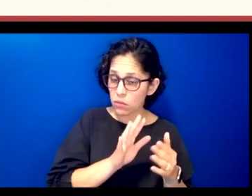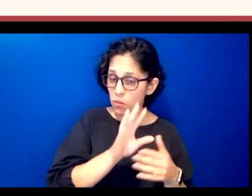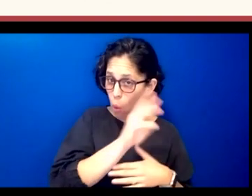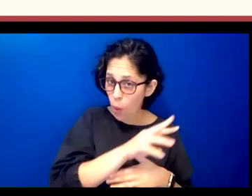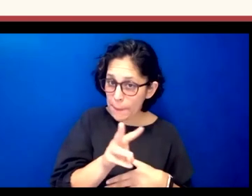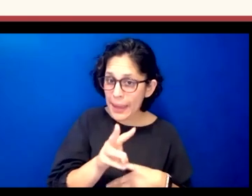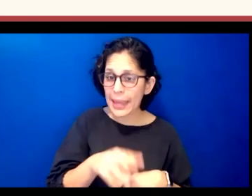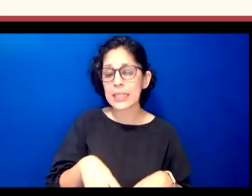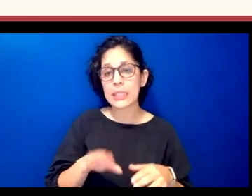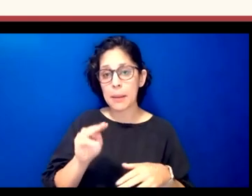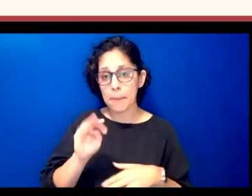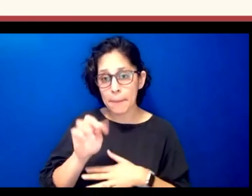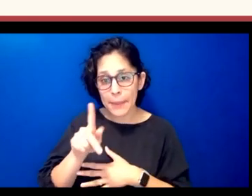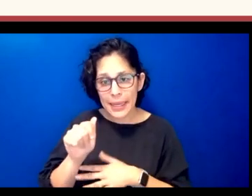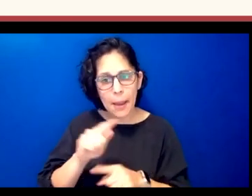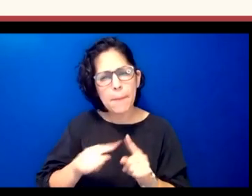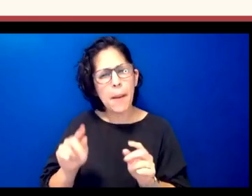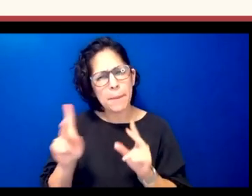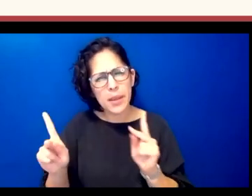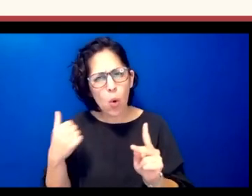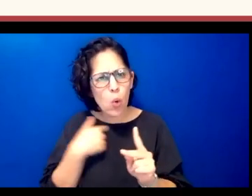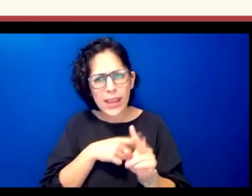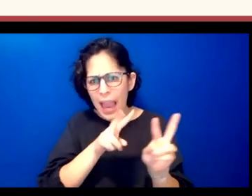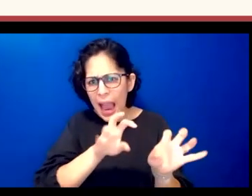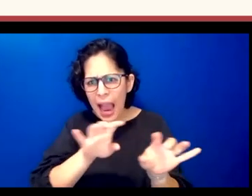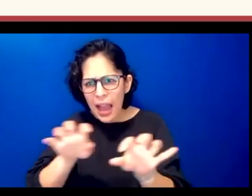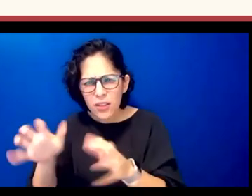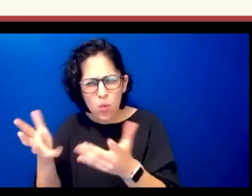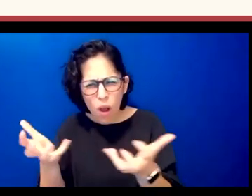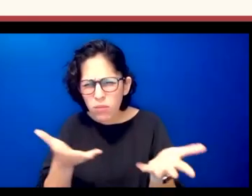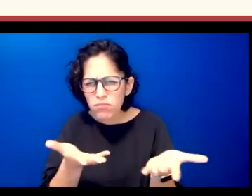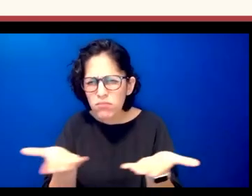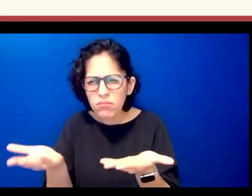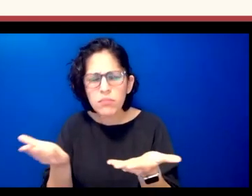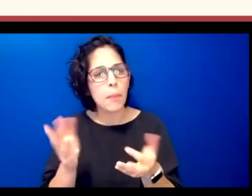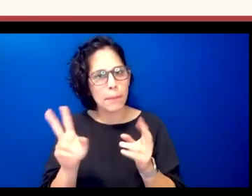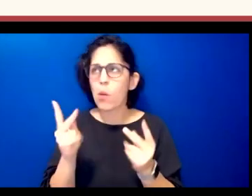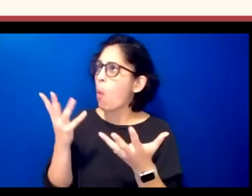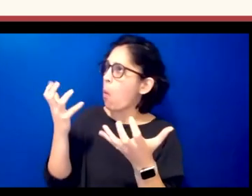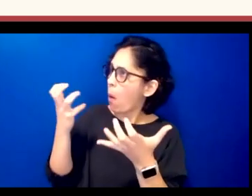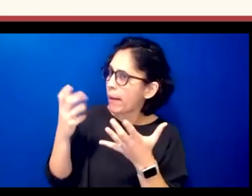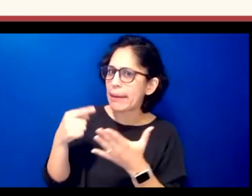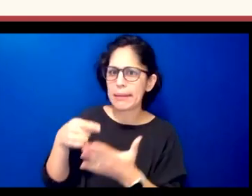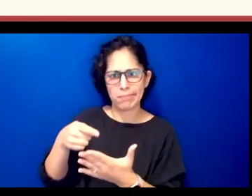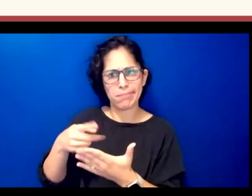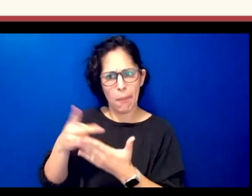something that they asked for very specifically and they wanted to be guided in a level sort